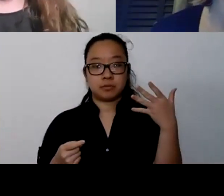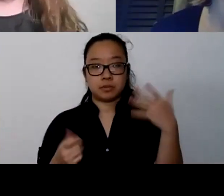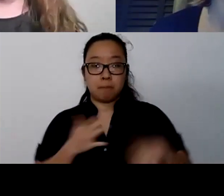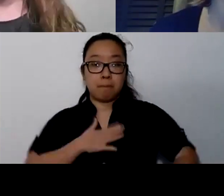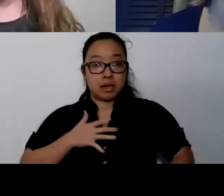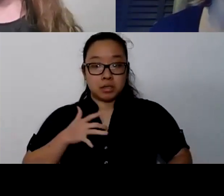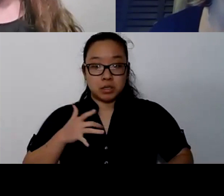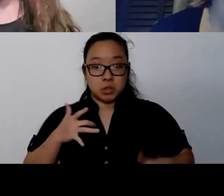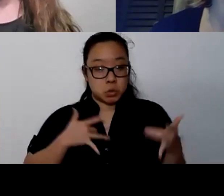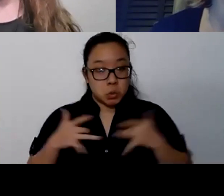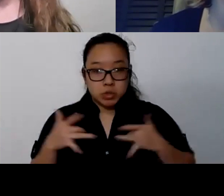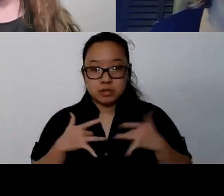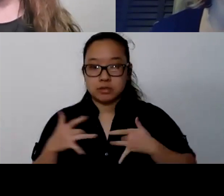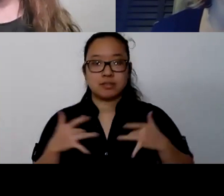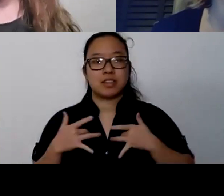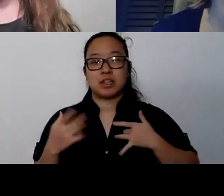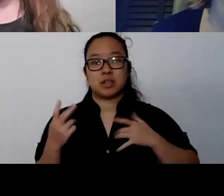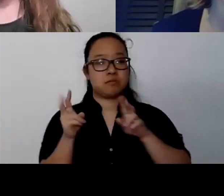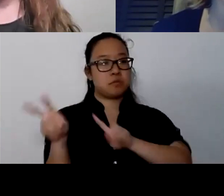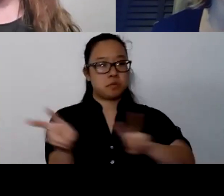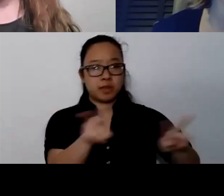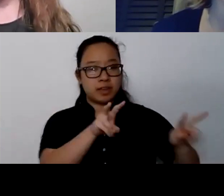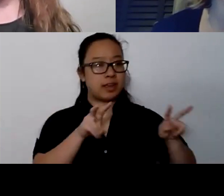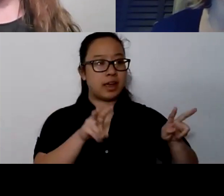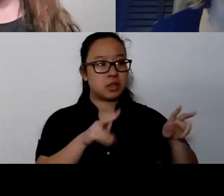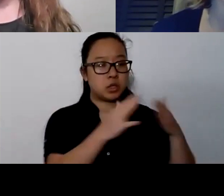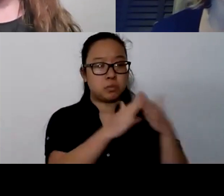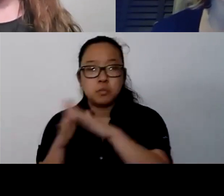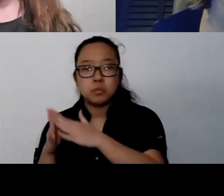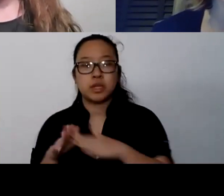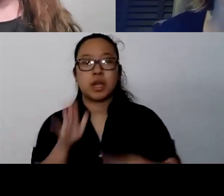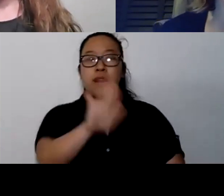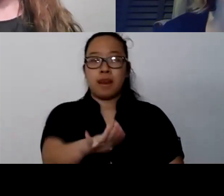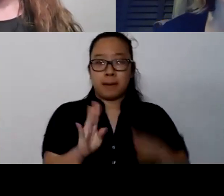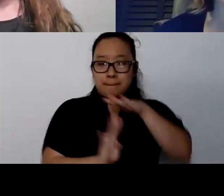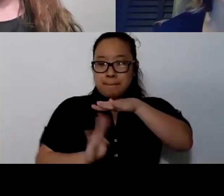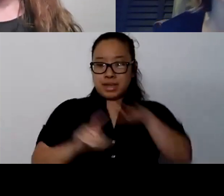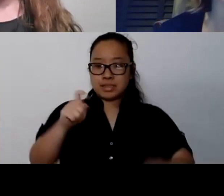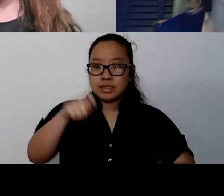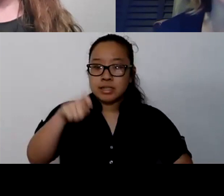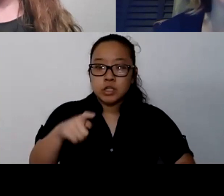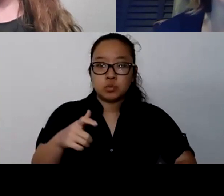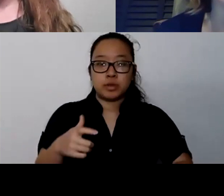and how are we getting those building blocks in place to help support higher levels of psychological care